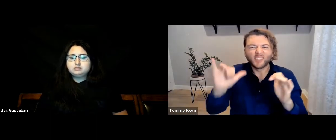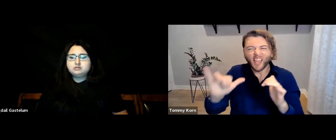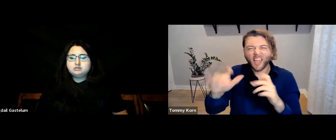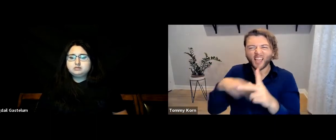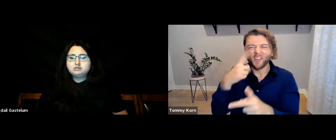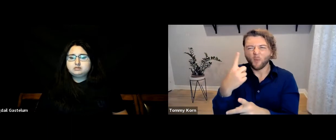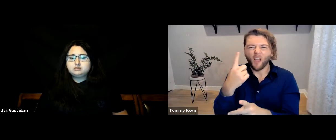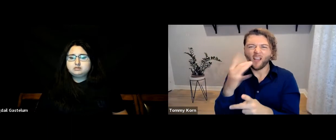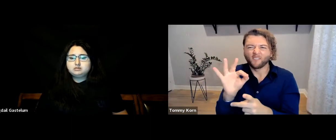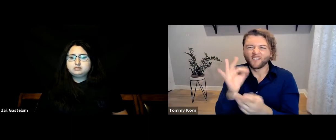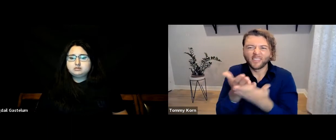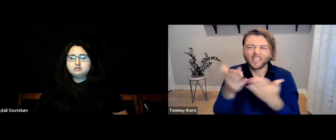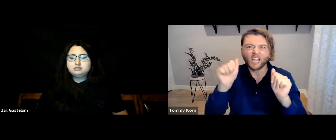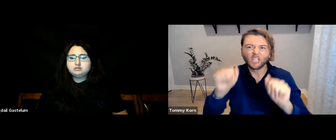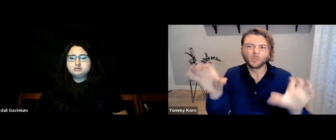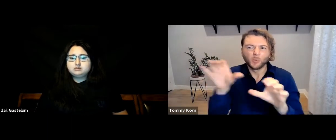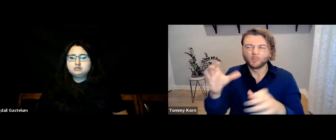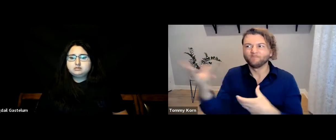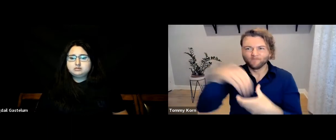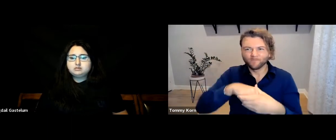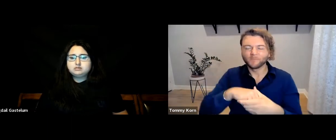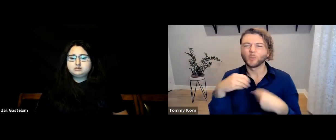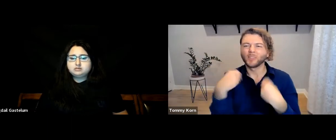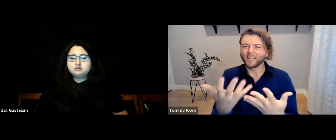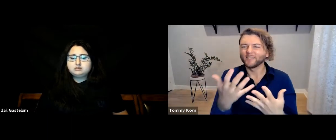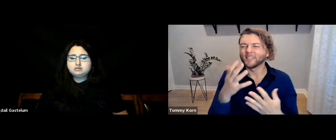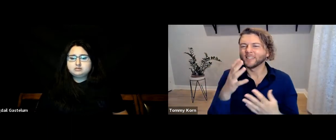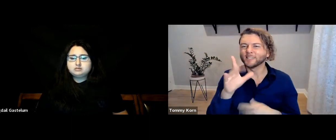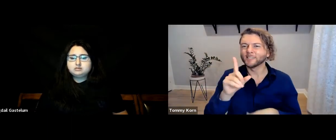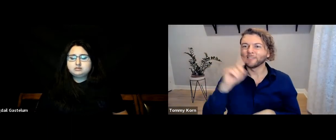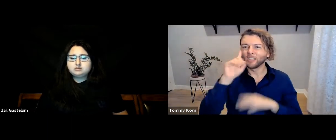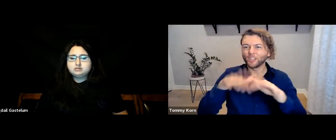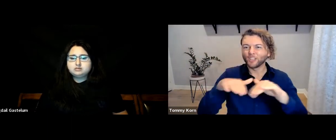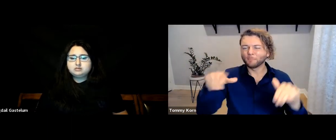That’s one thing you can implement and provide for your Deaf students as a future educator.